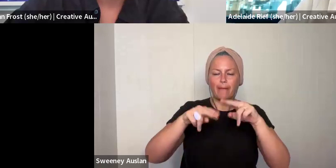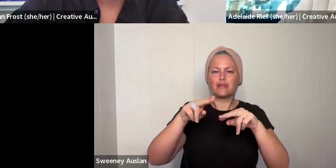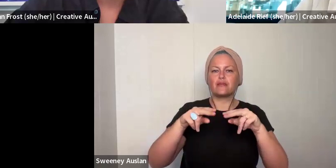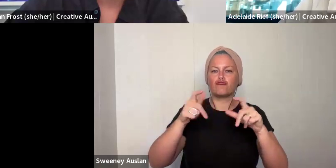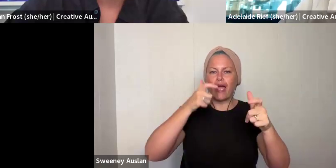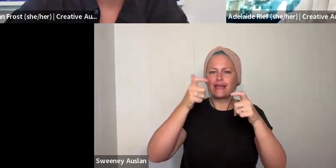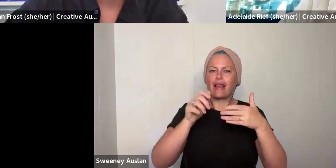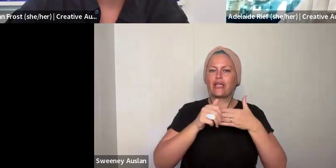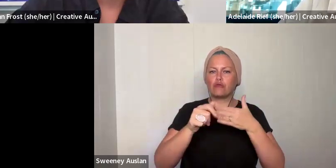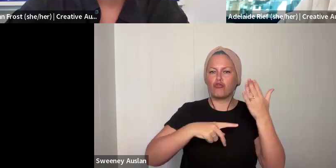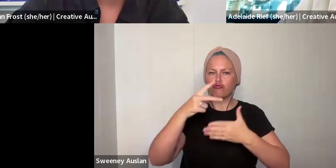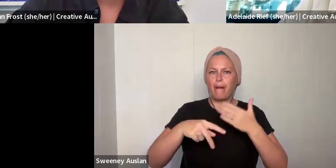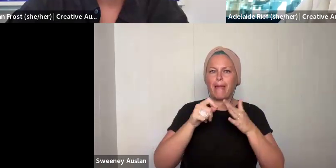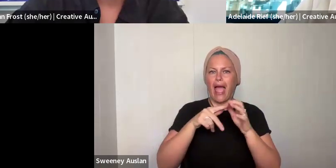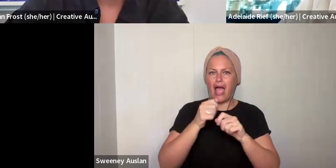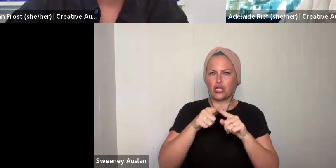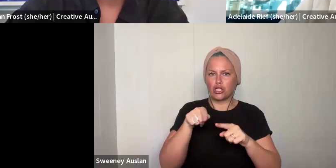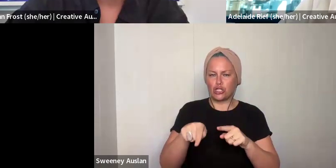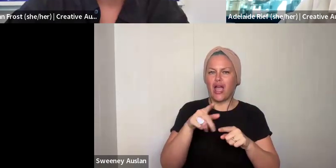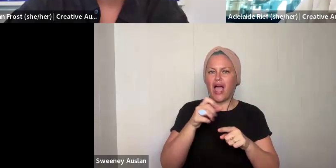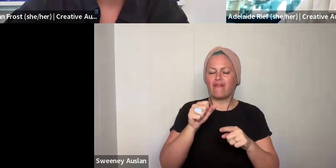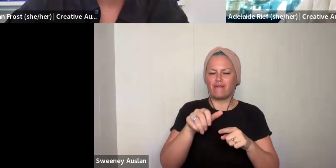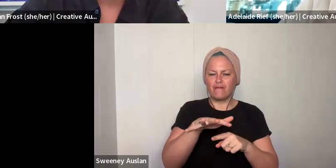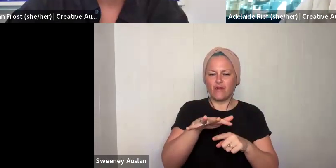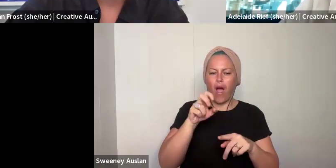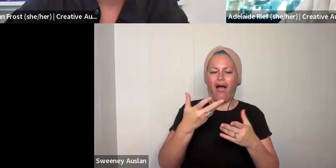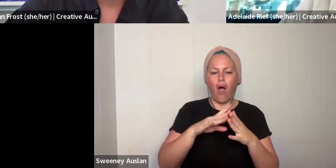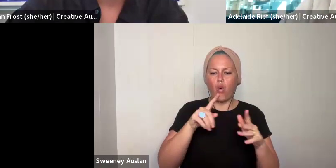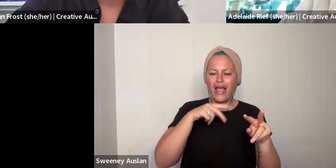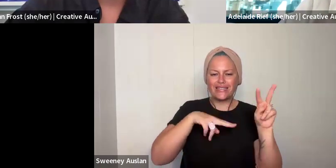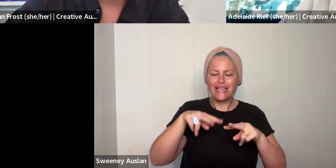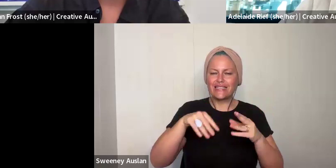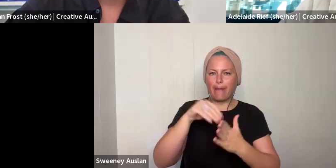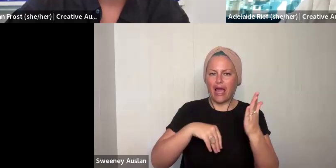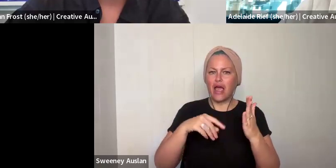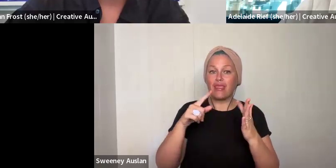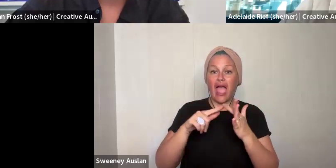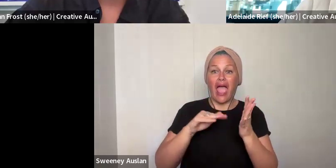Investment and development on the creative leadership program page. There is a section called how we assess